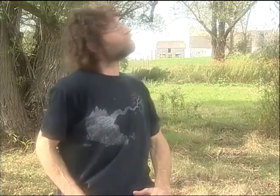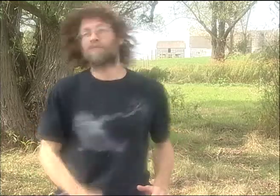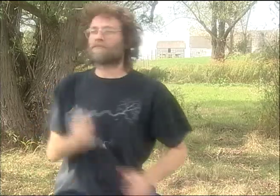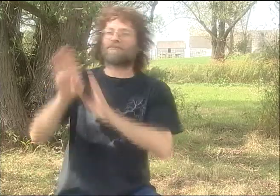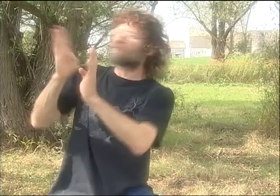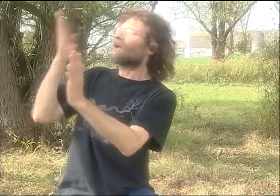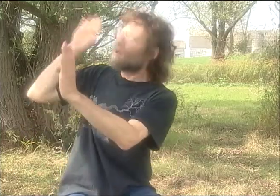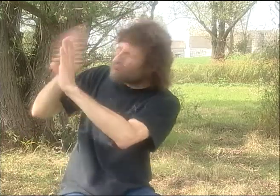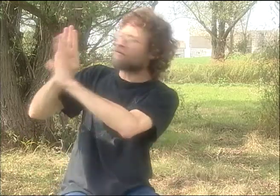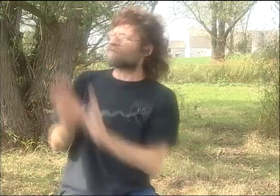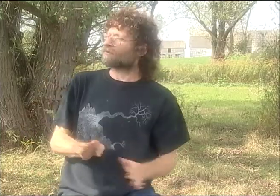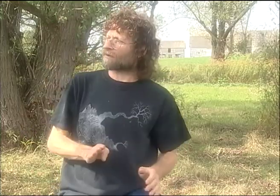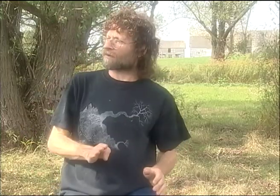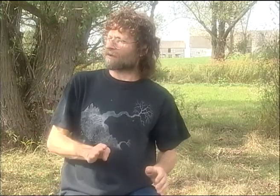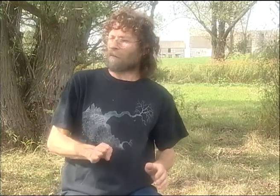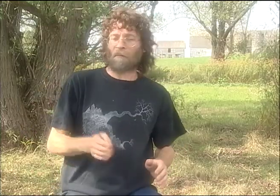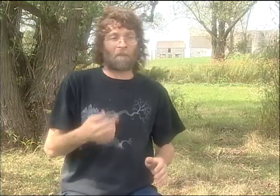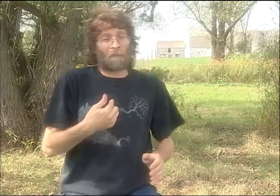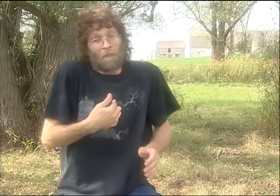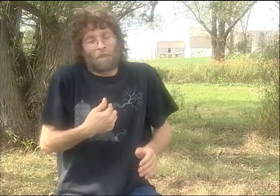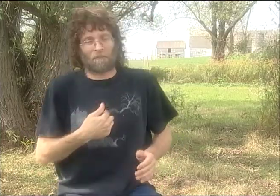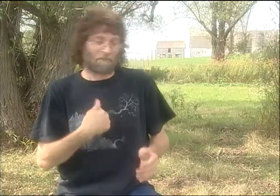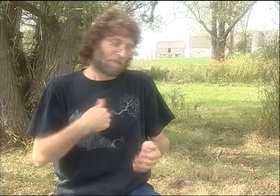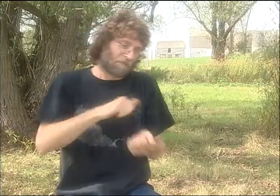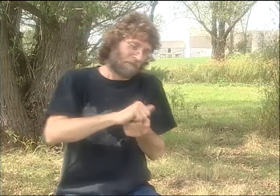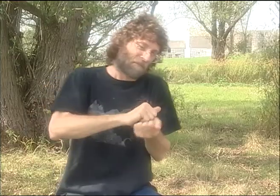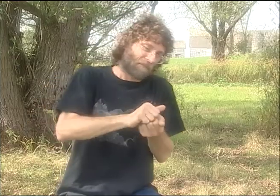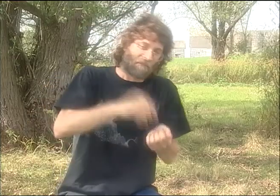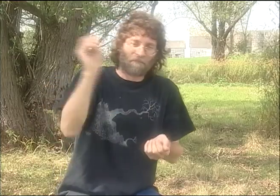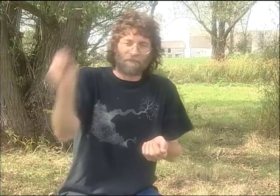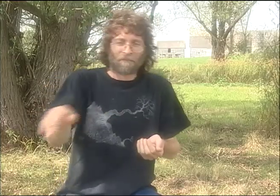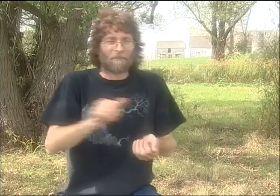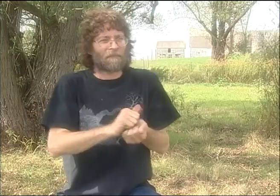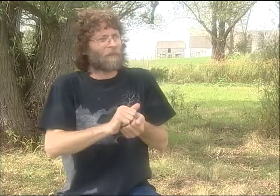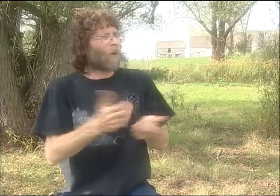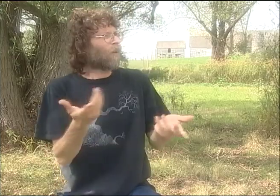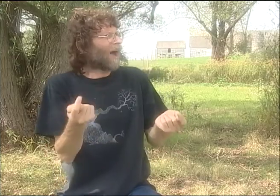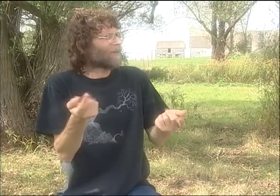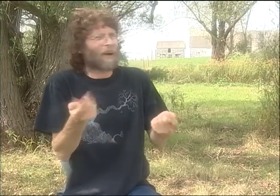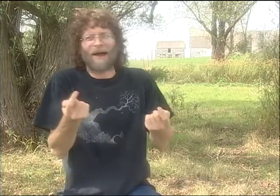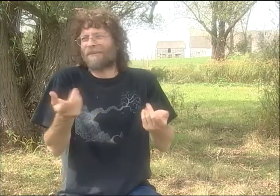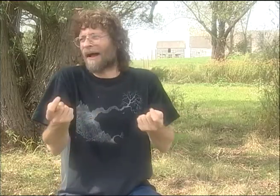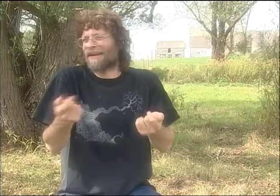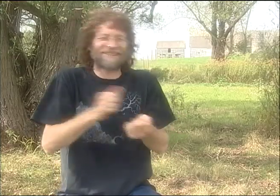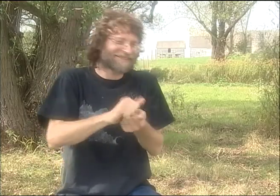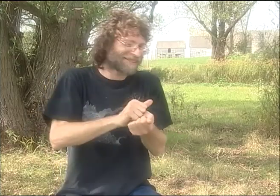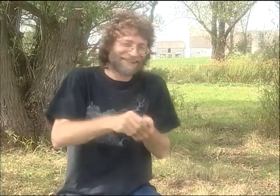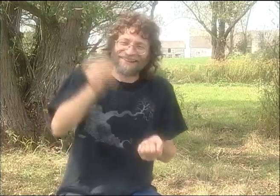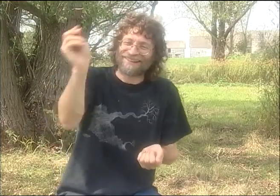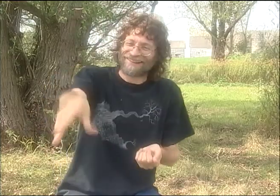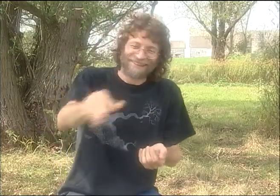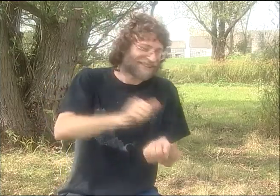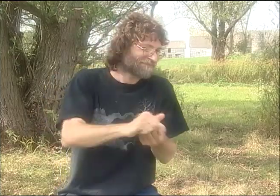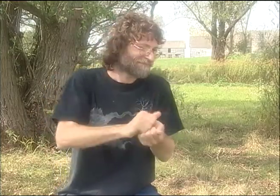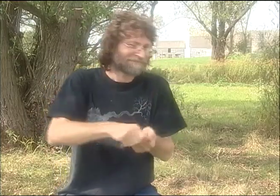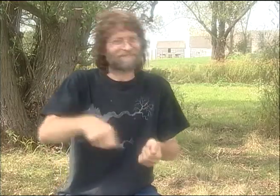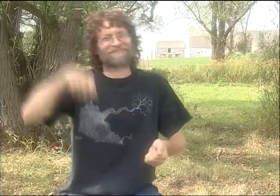AND SHE SAID, "YOU, YOU ARE DISSING MY CULTURE AND MY LANGUAGE." AND IN A HUFF SHE JUST RUNS OUT OF THE KITCHEN AND CLOSES THE DOOR.